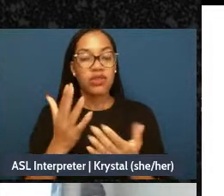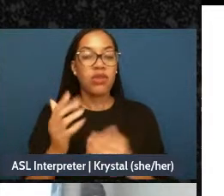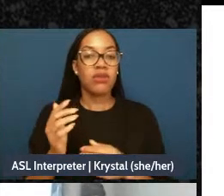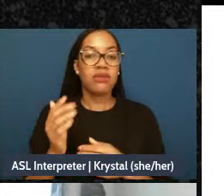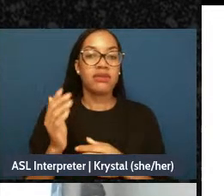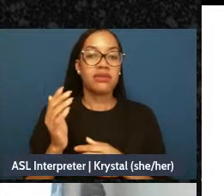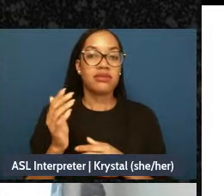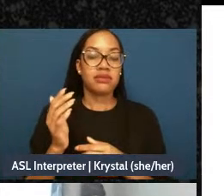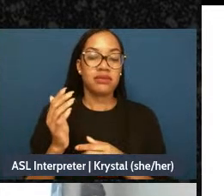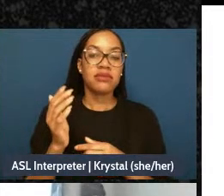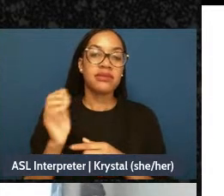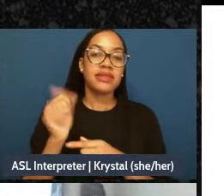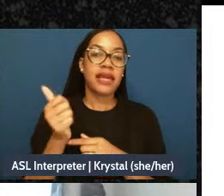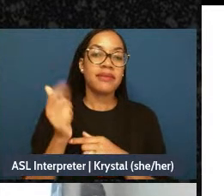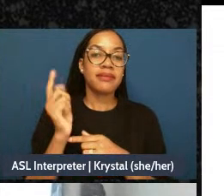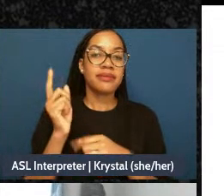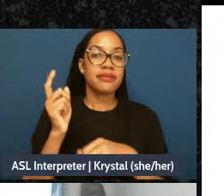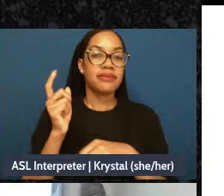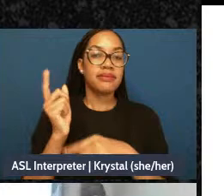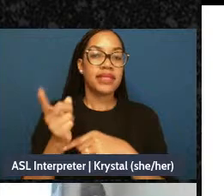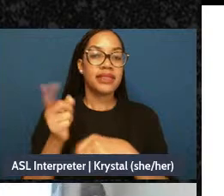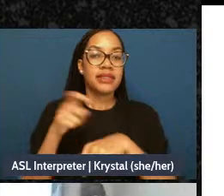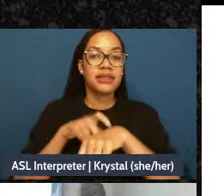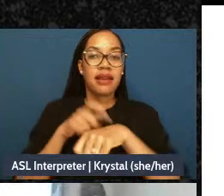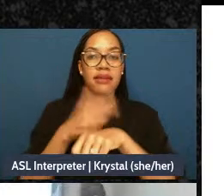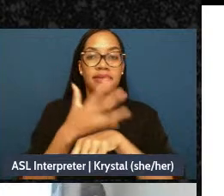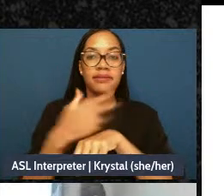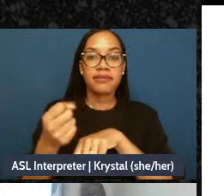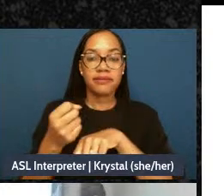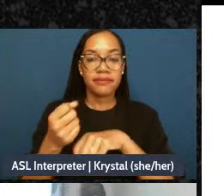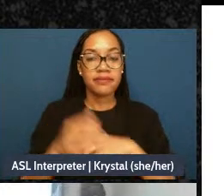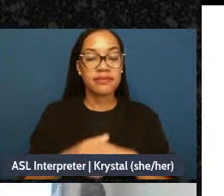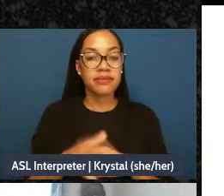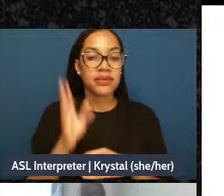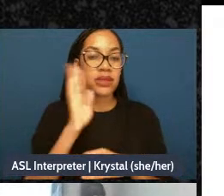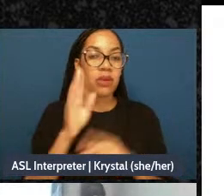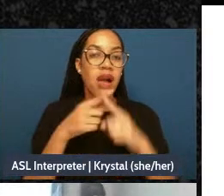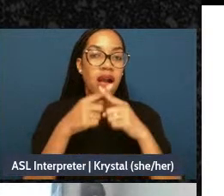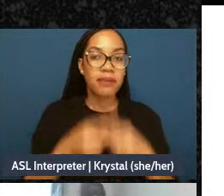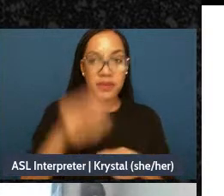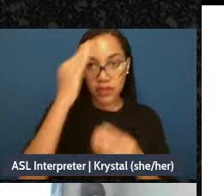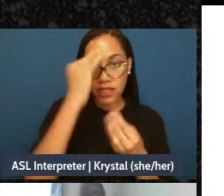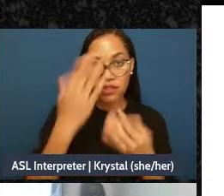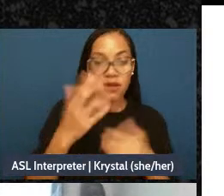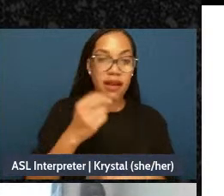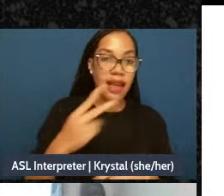unmute and then we can let you all know that it's halfway through our writing time, but please